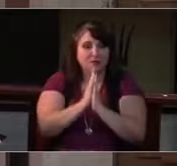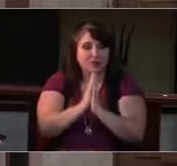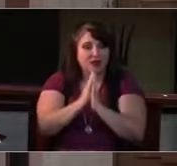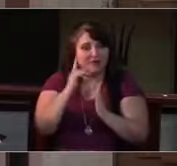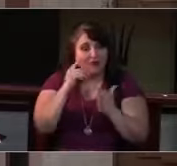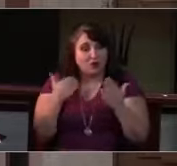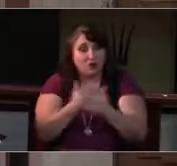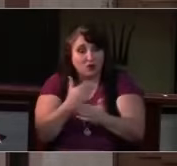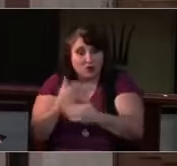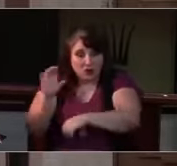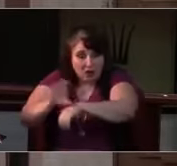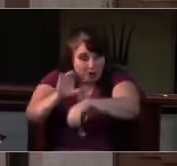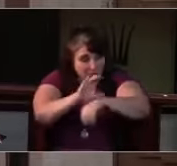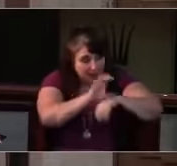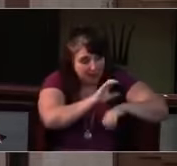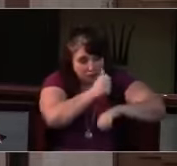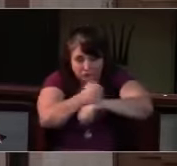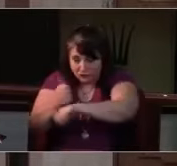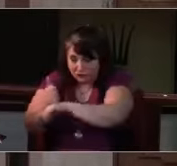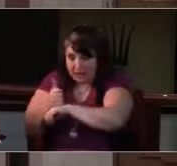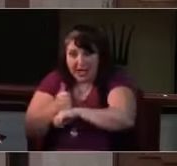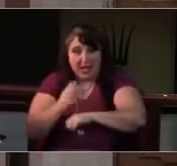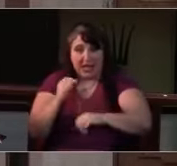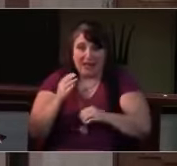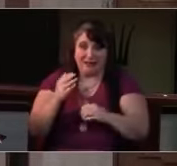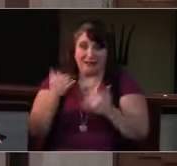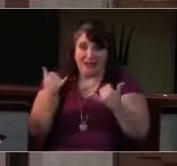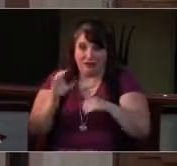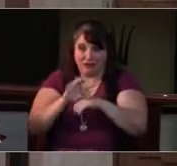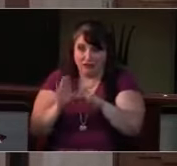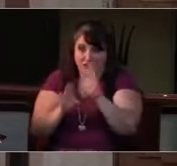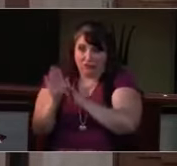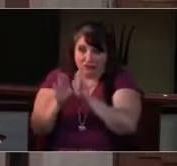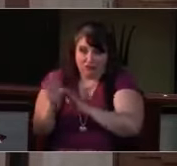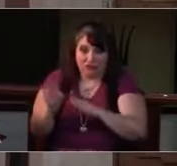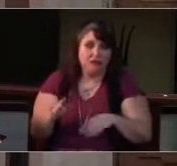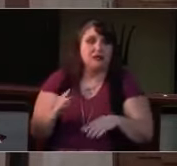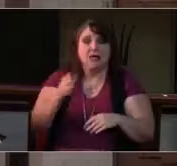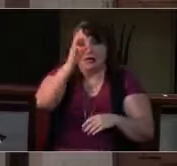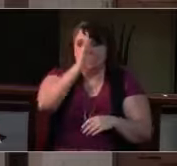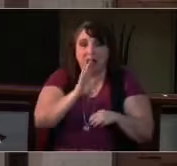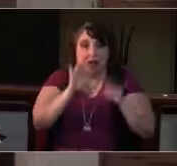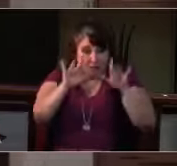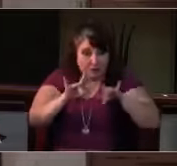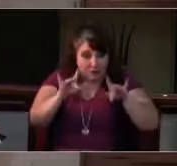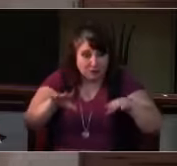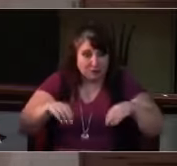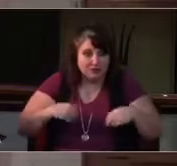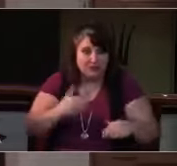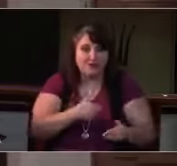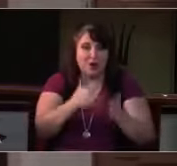Uplifted by the promised hope of healing and resurrection, we join the people of God in all times and places